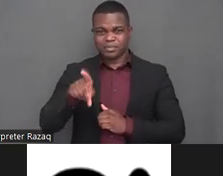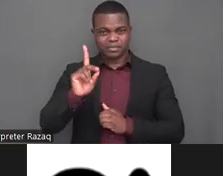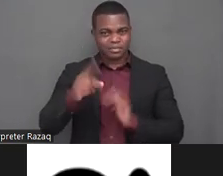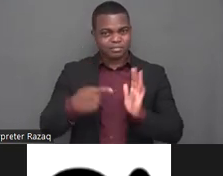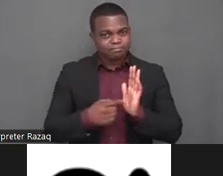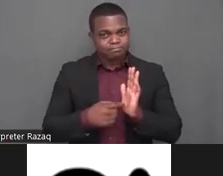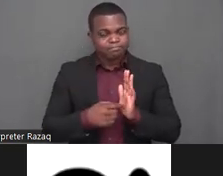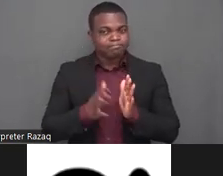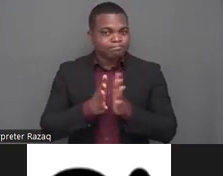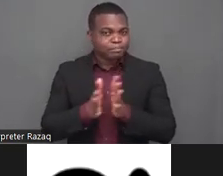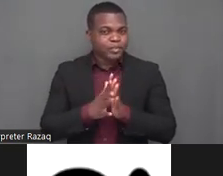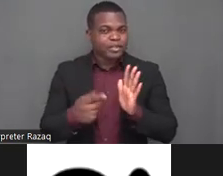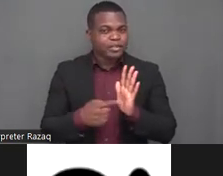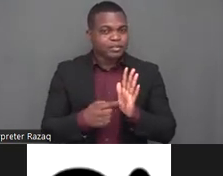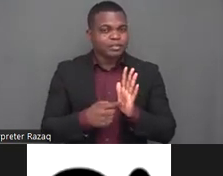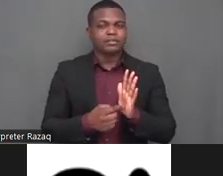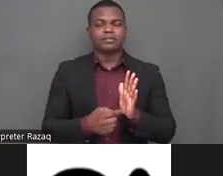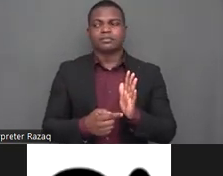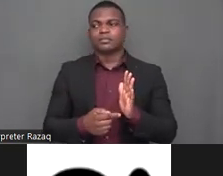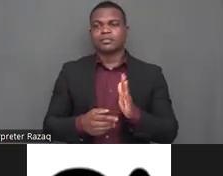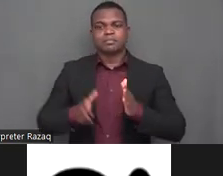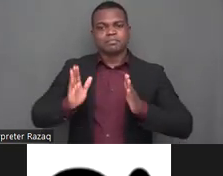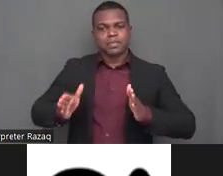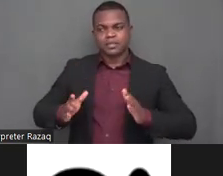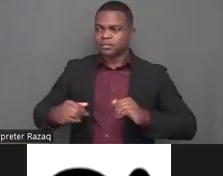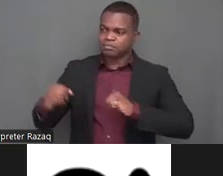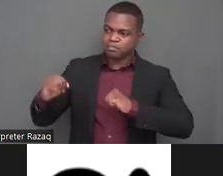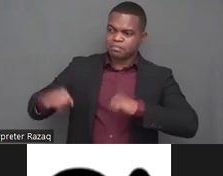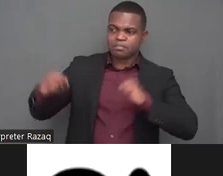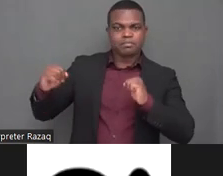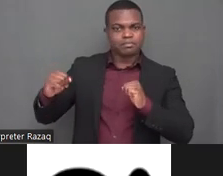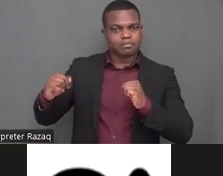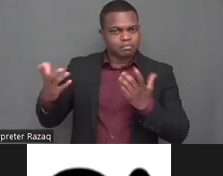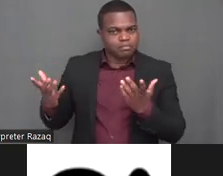showing how the institutionalization is really related to decision making in relation to